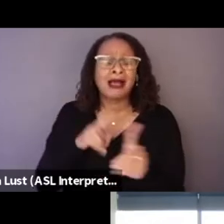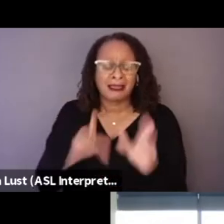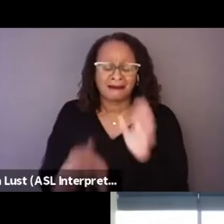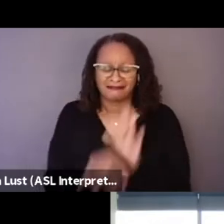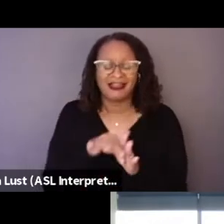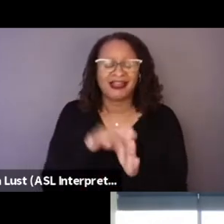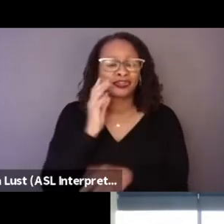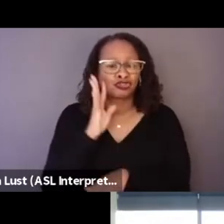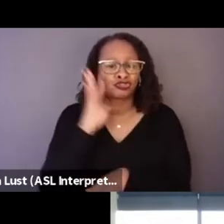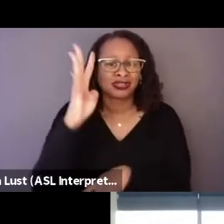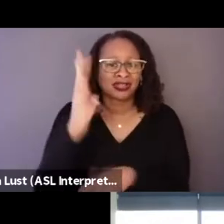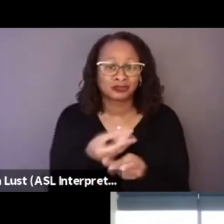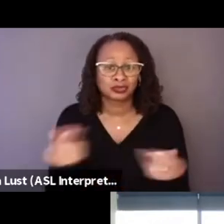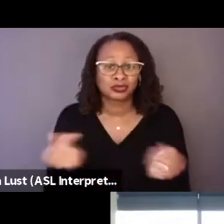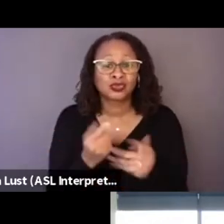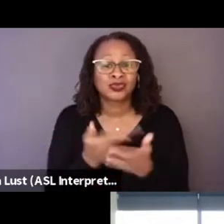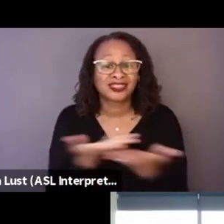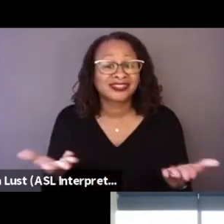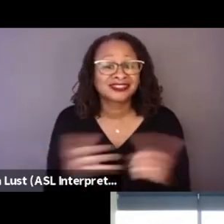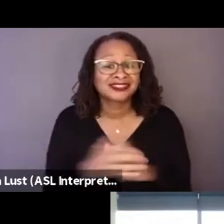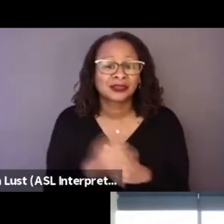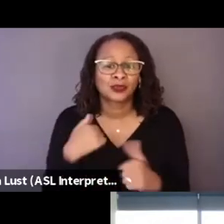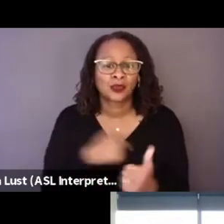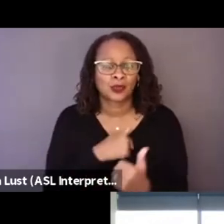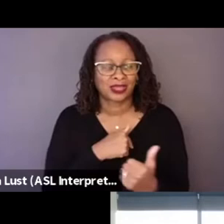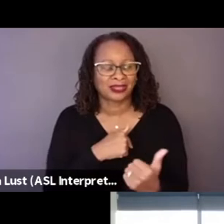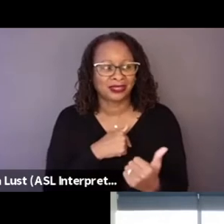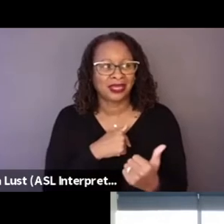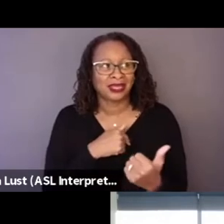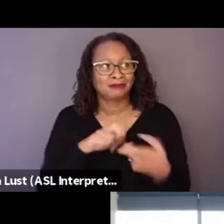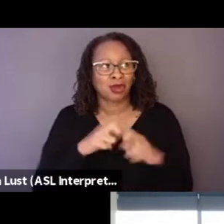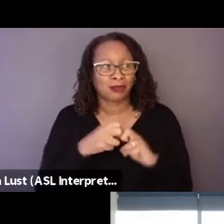that we met throughout the way.